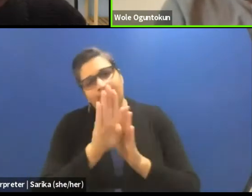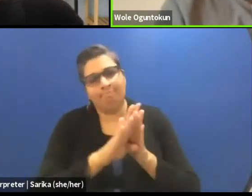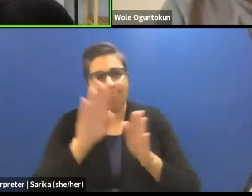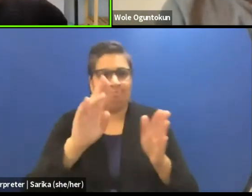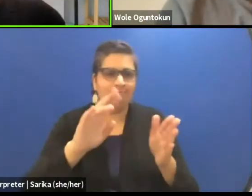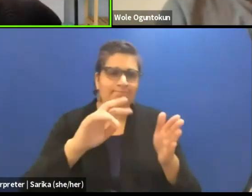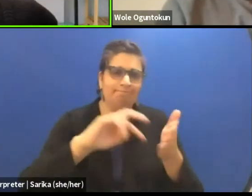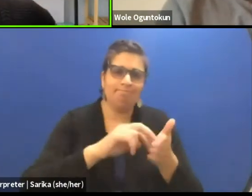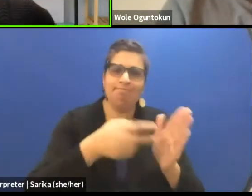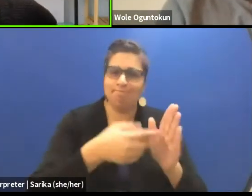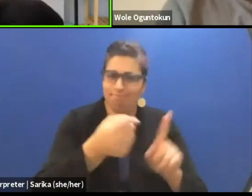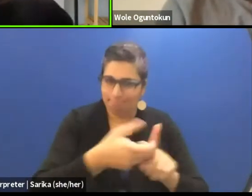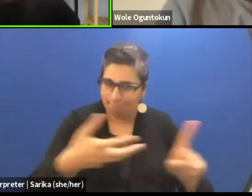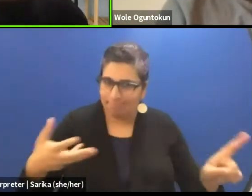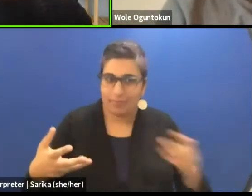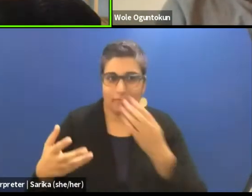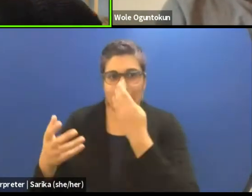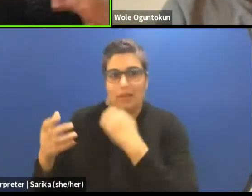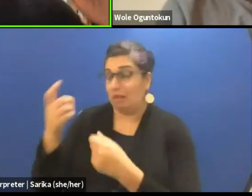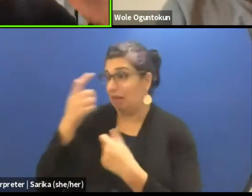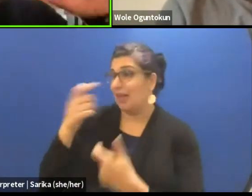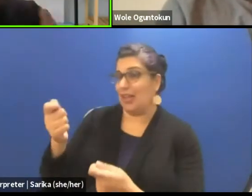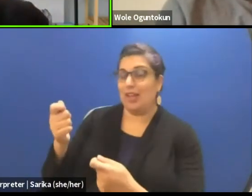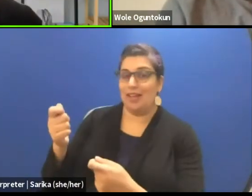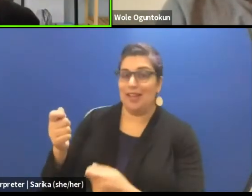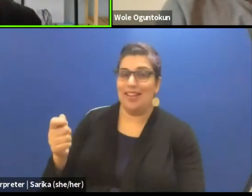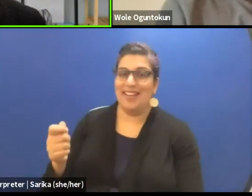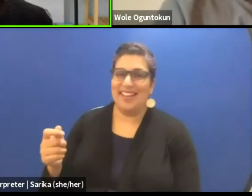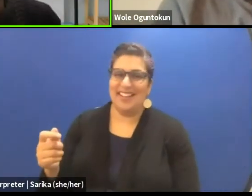Interesting. Well, saying Oga is just,